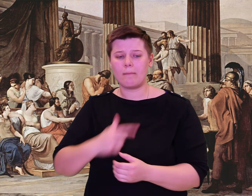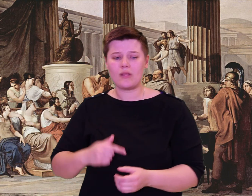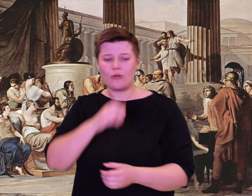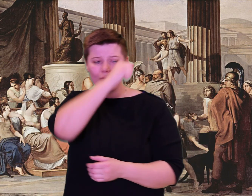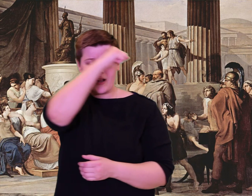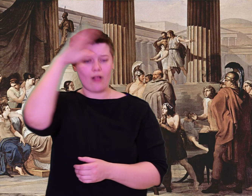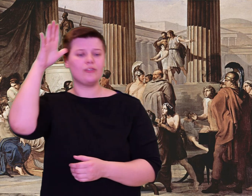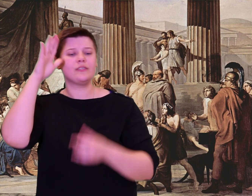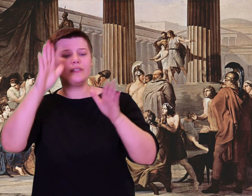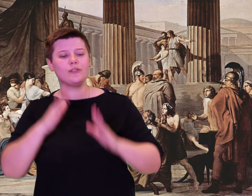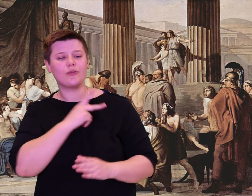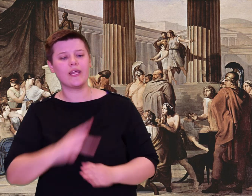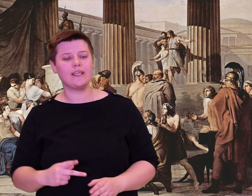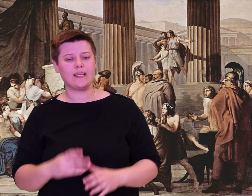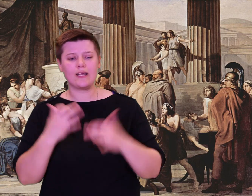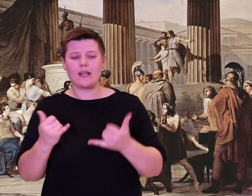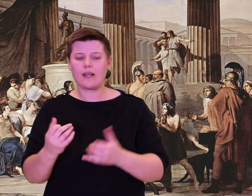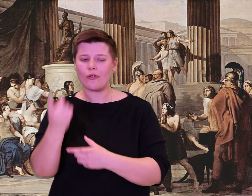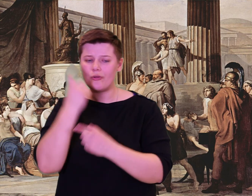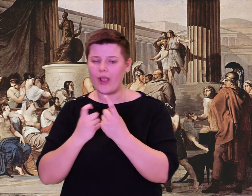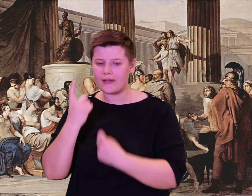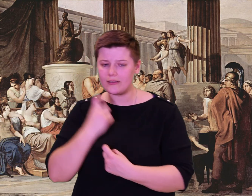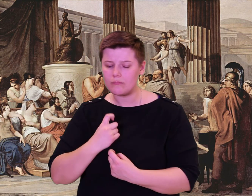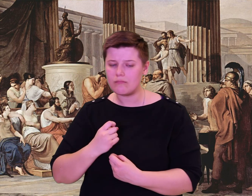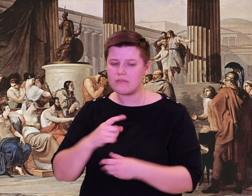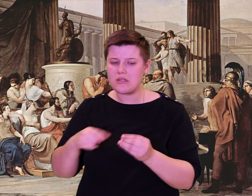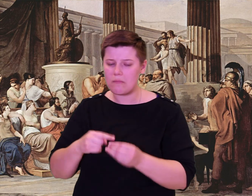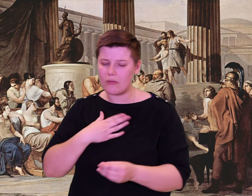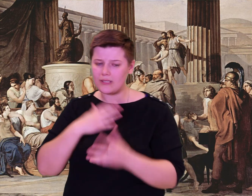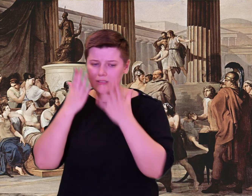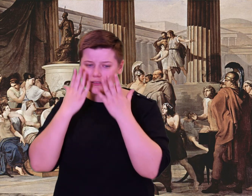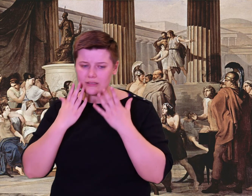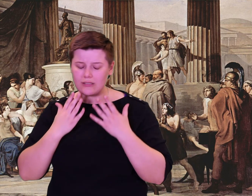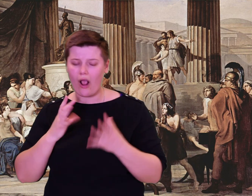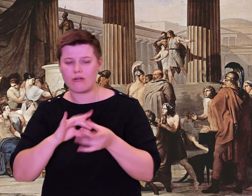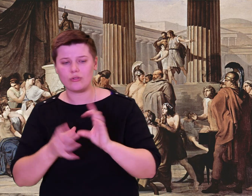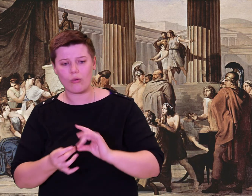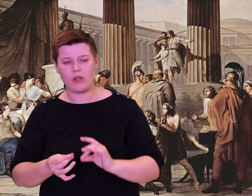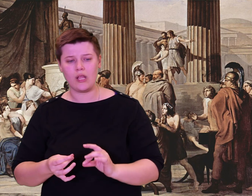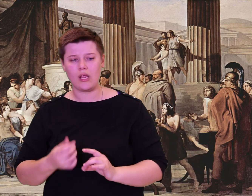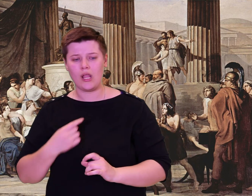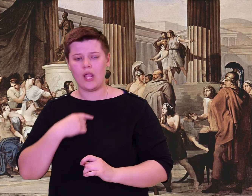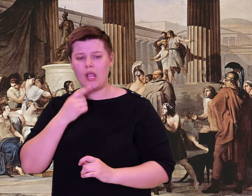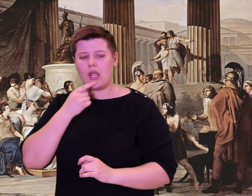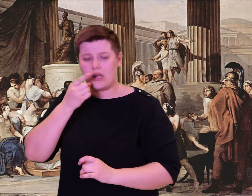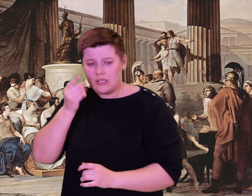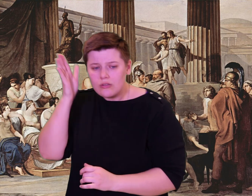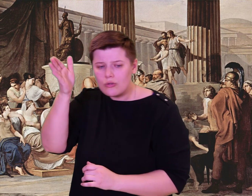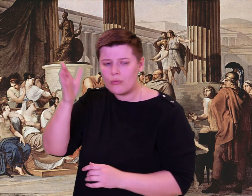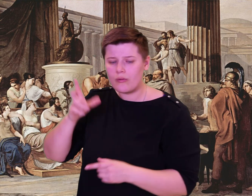king, now something prompted you to ask of my own sad story. I will tell you,